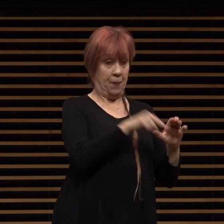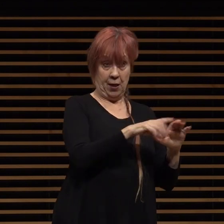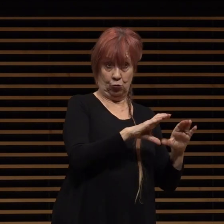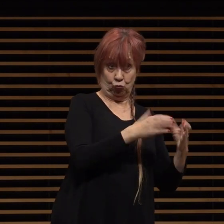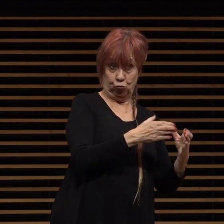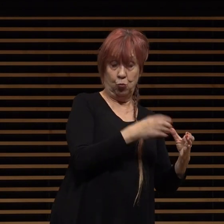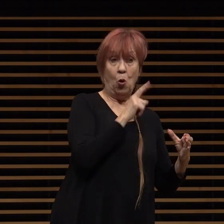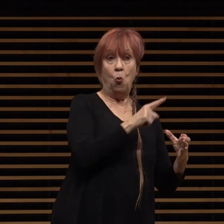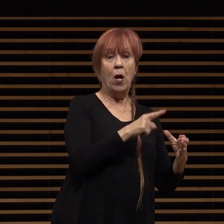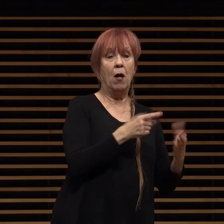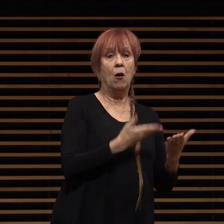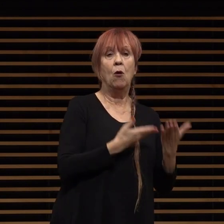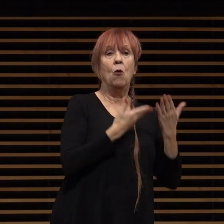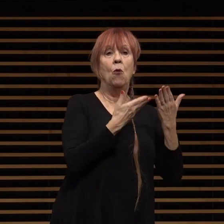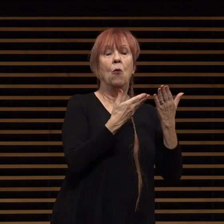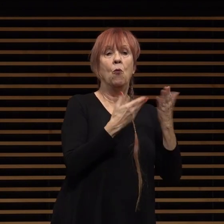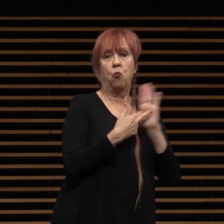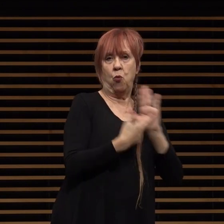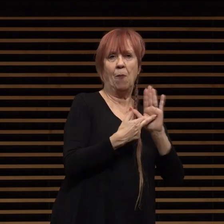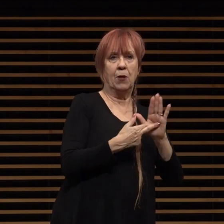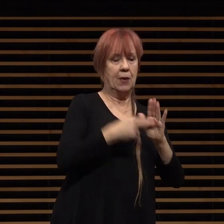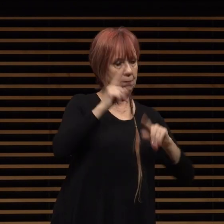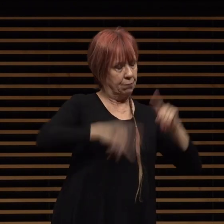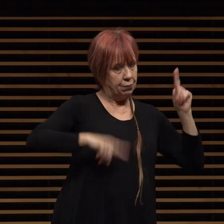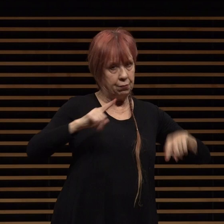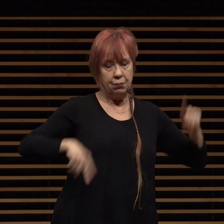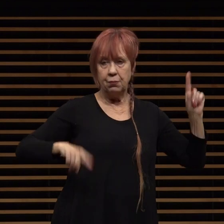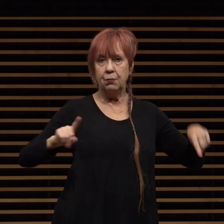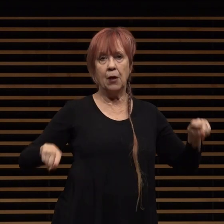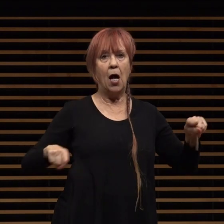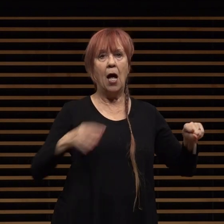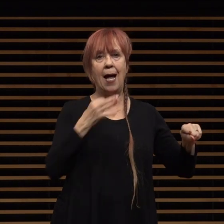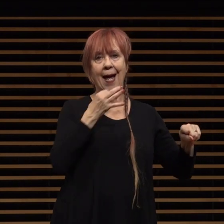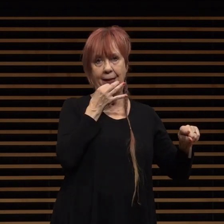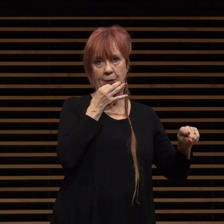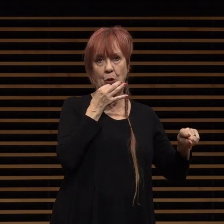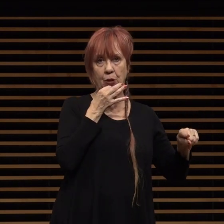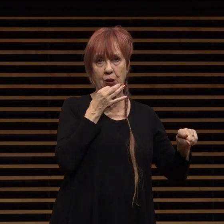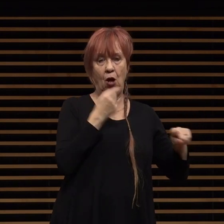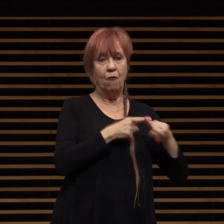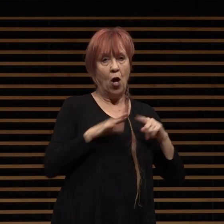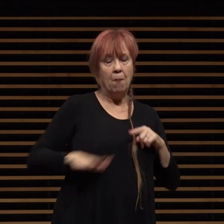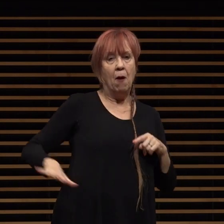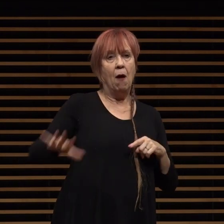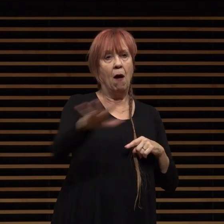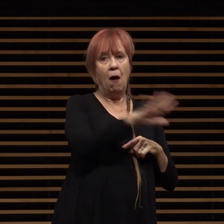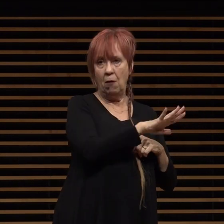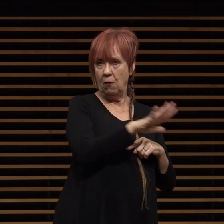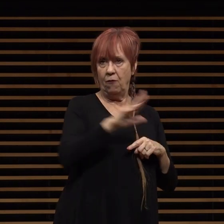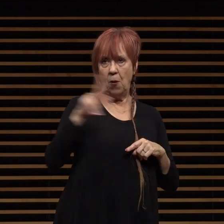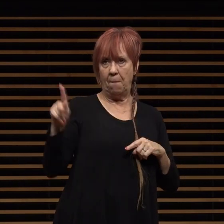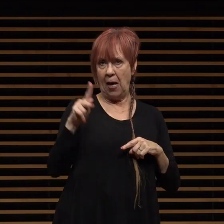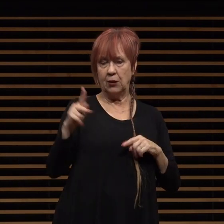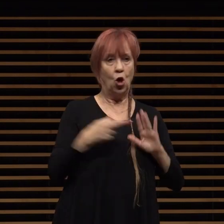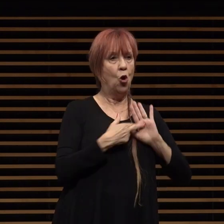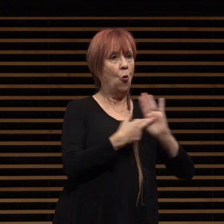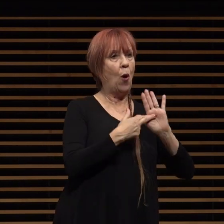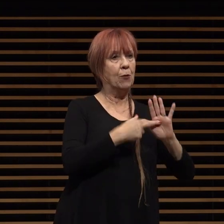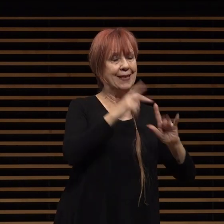broadcast cross section of early childhood experts from across pasadena representing a